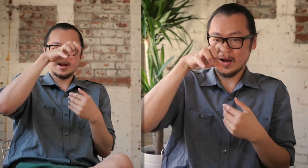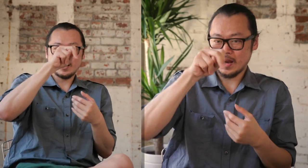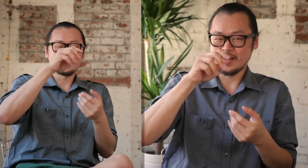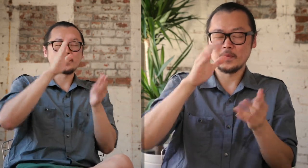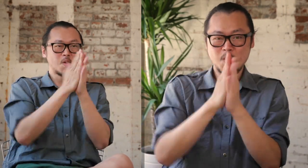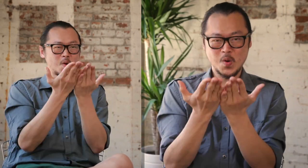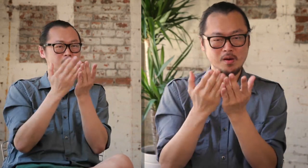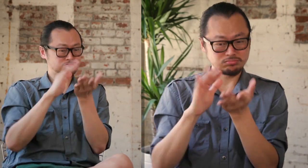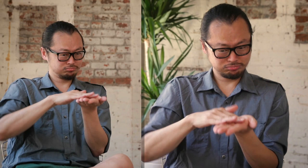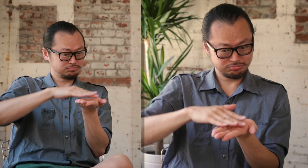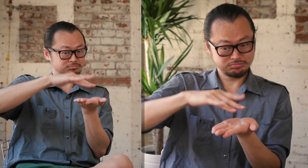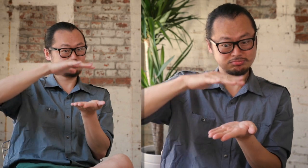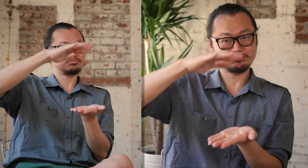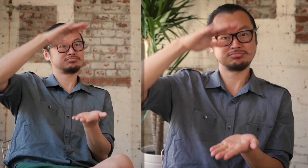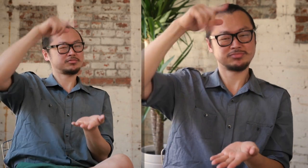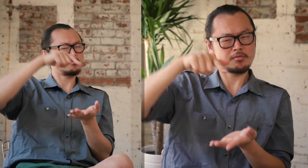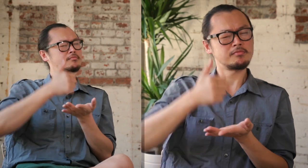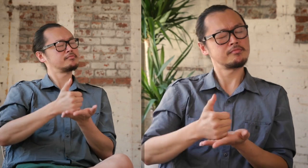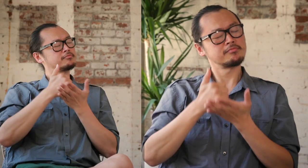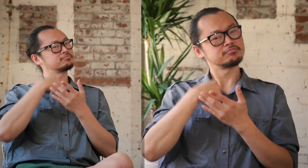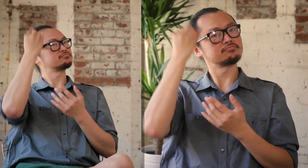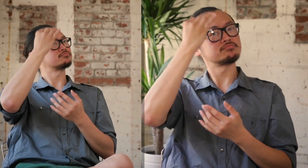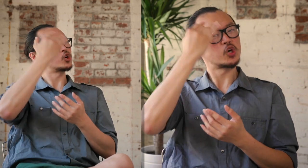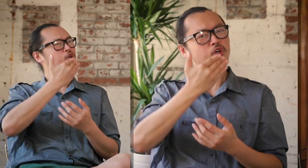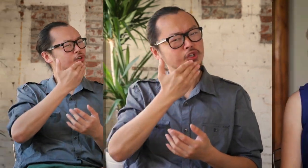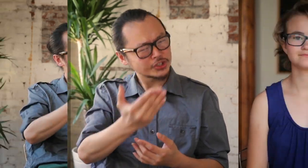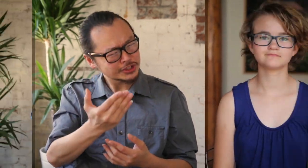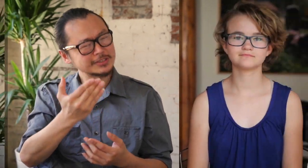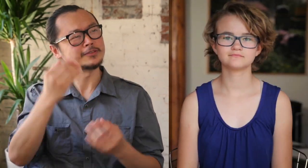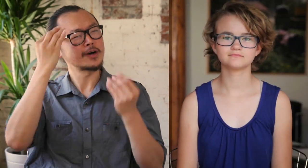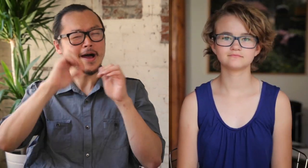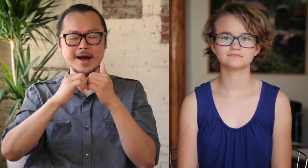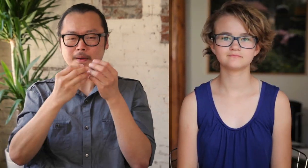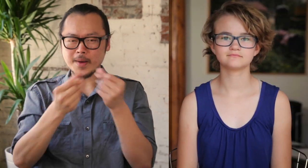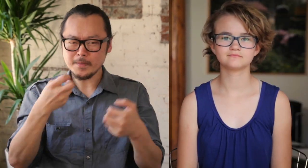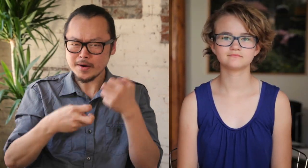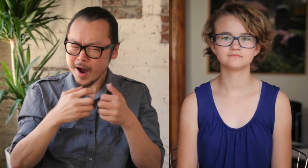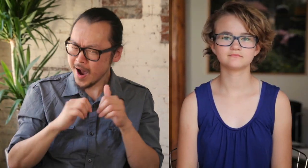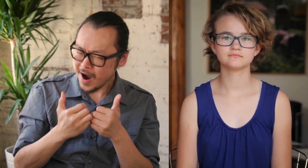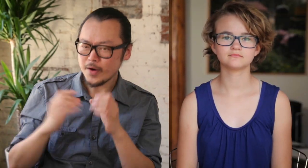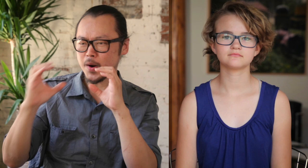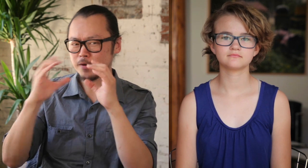I've kept all of my notebooks for eighteen years. They make a nice stack. They've helped me reflect upon the problem solving process.